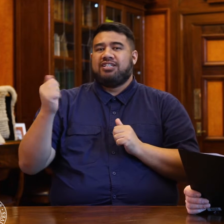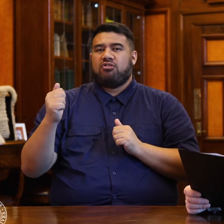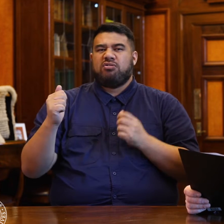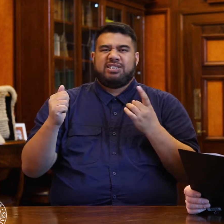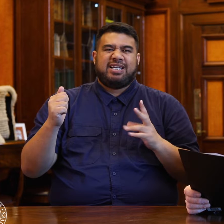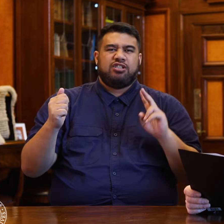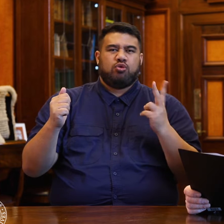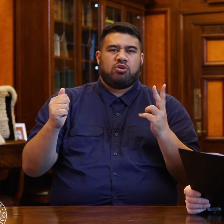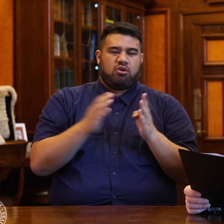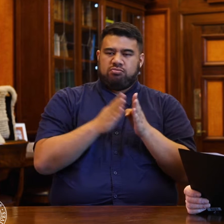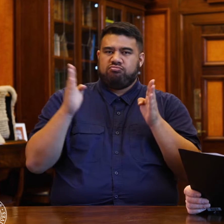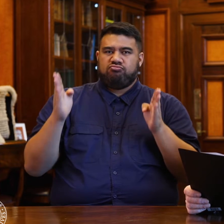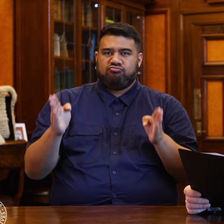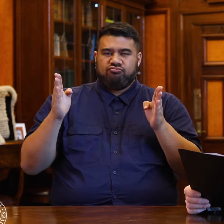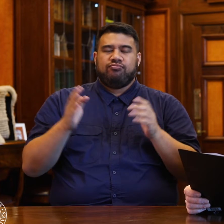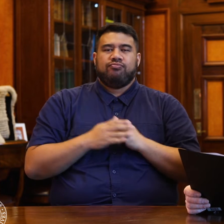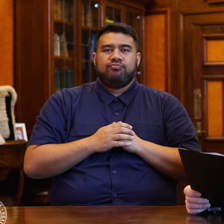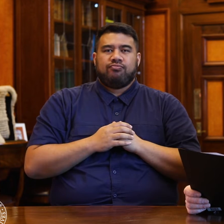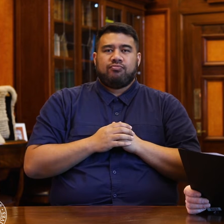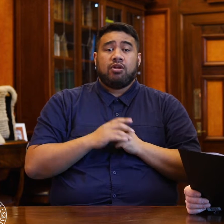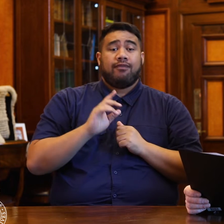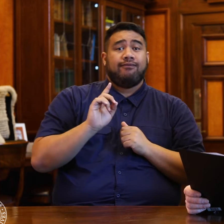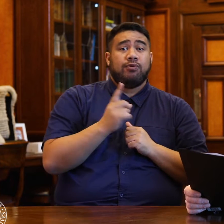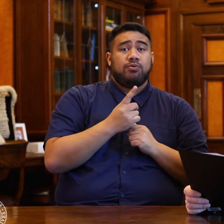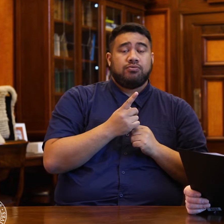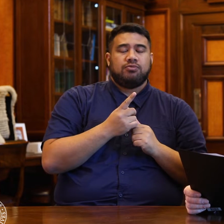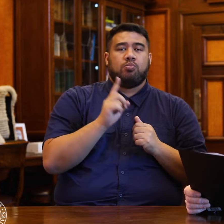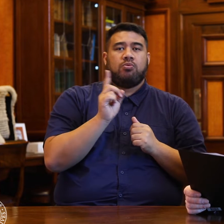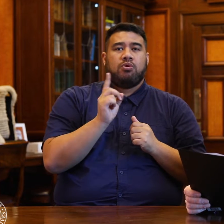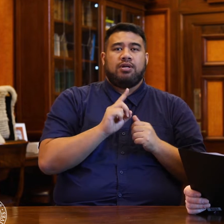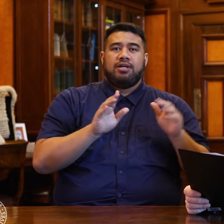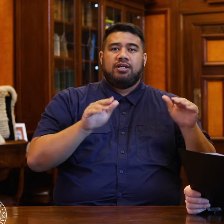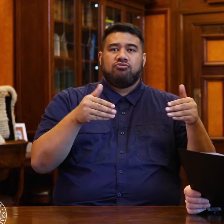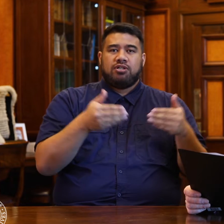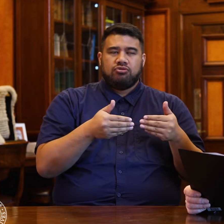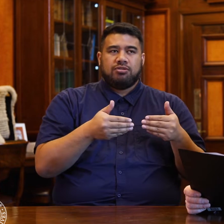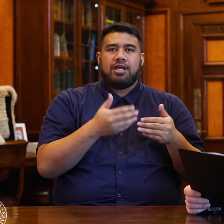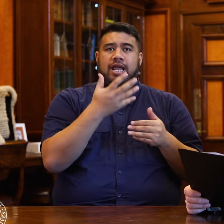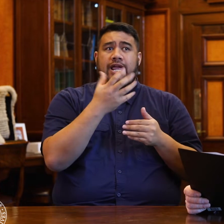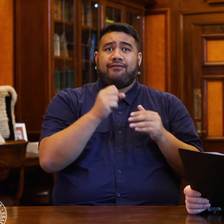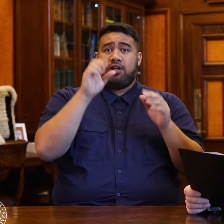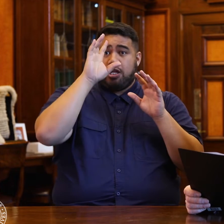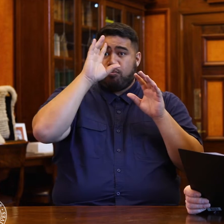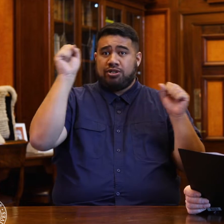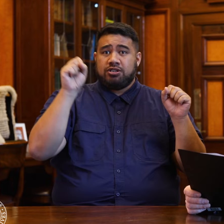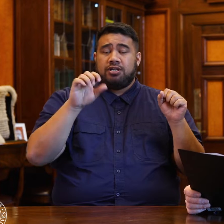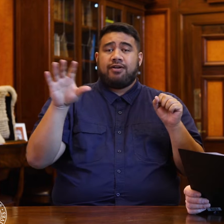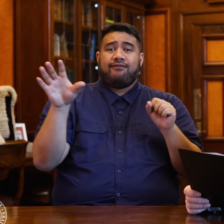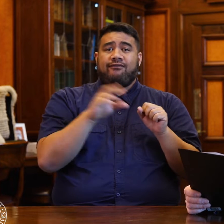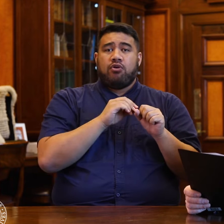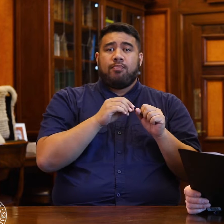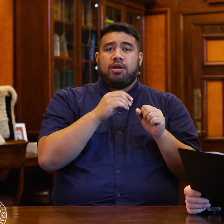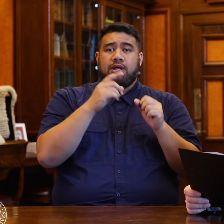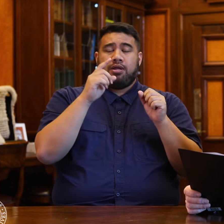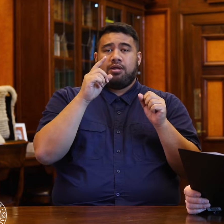We'll start off with an introduction to the House of the President of the Senate from Mexico.